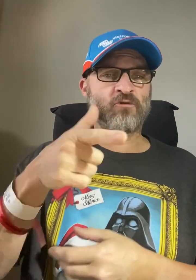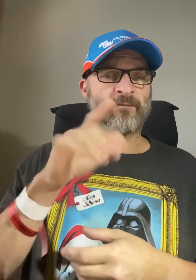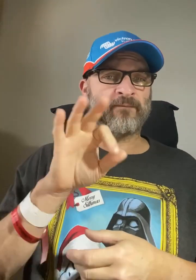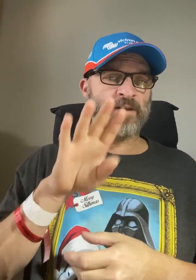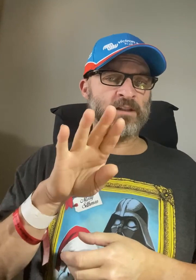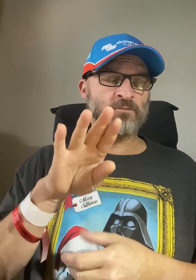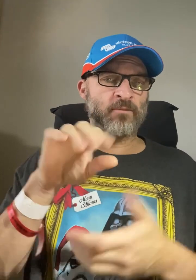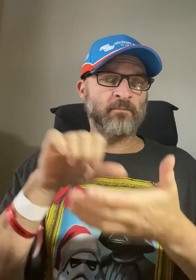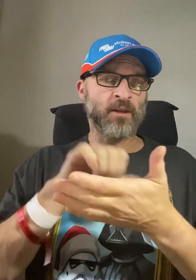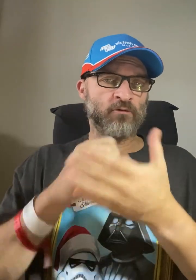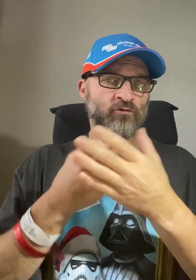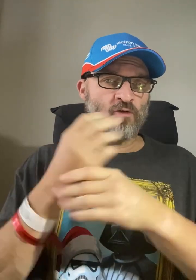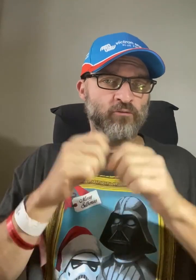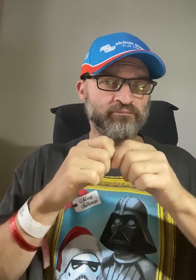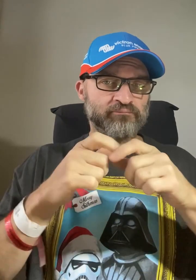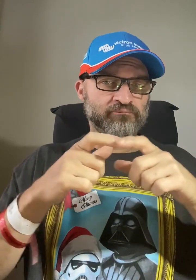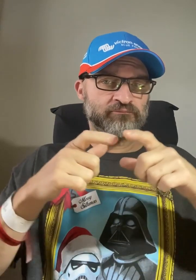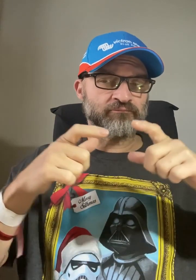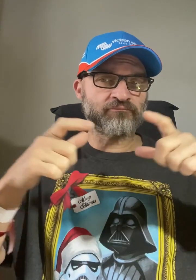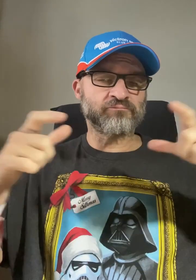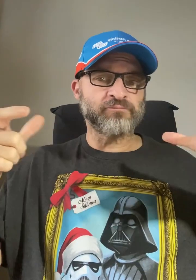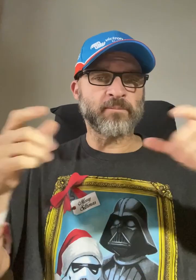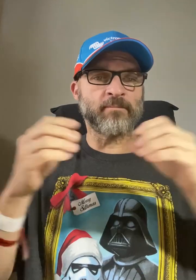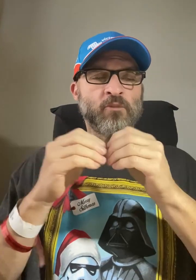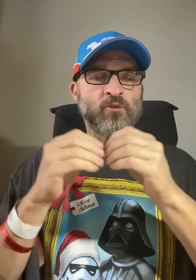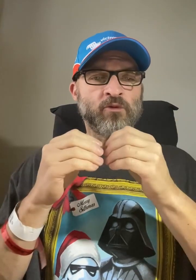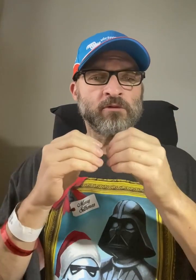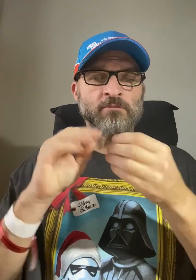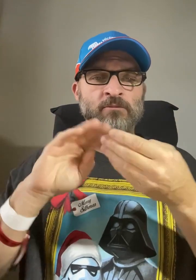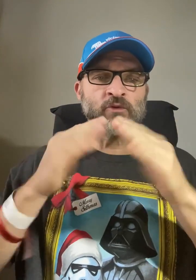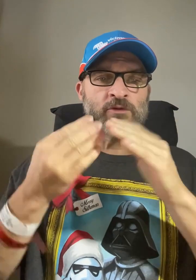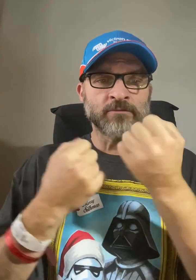Maybe later you will see on FB page as it grows with more community support.